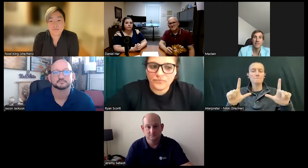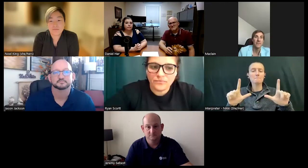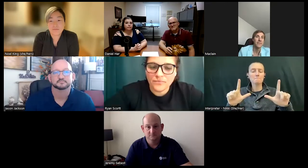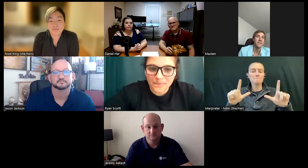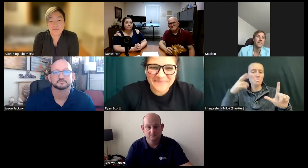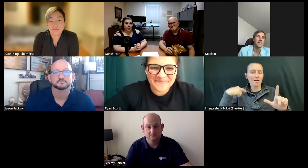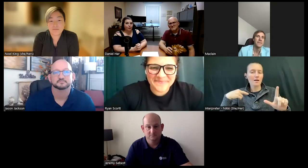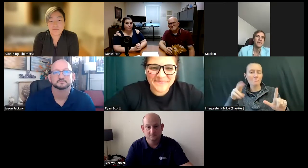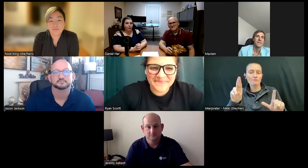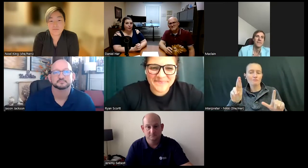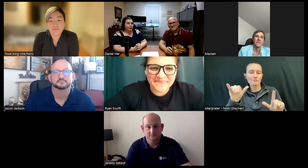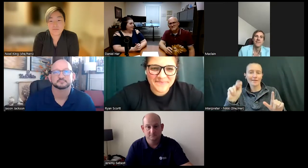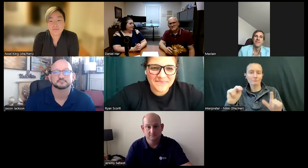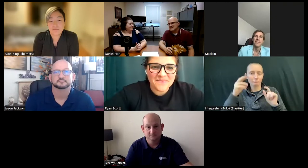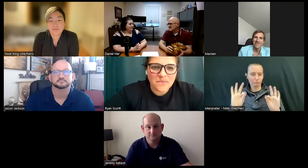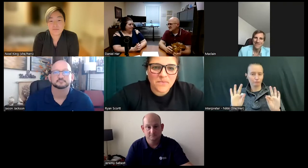Thank you